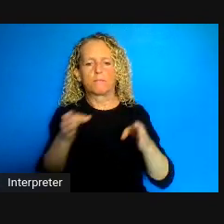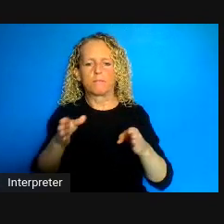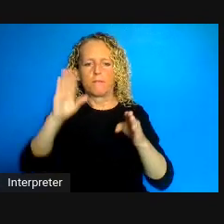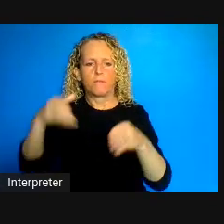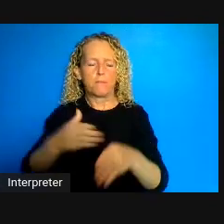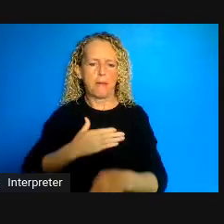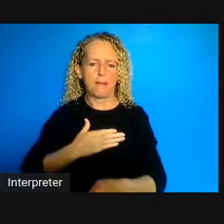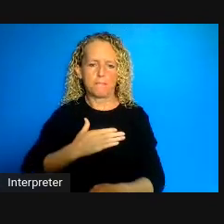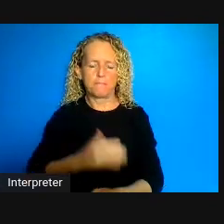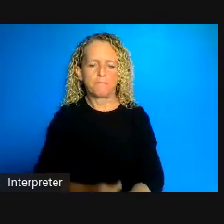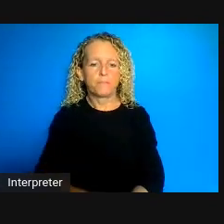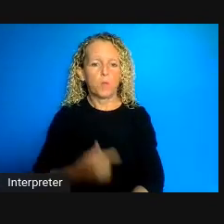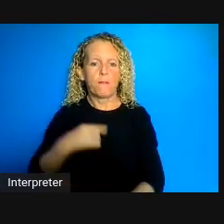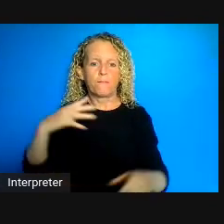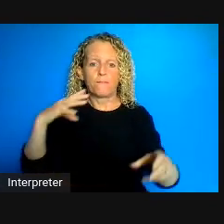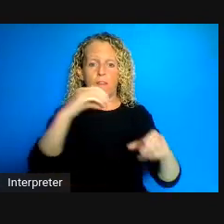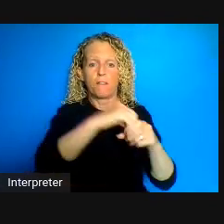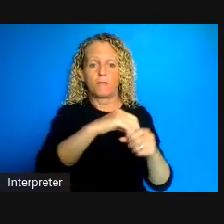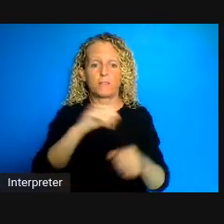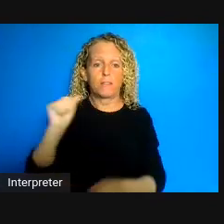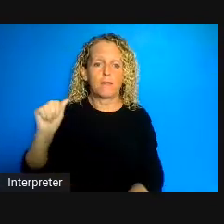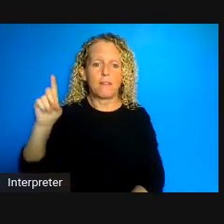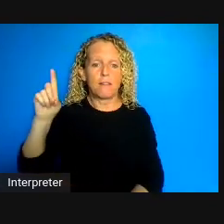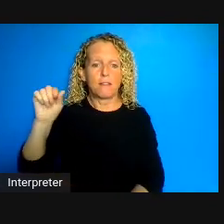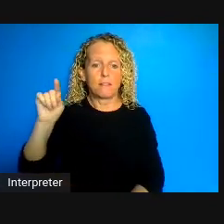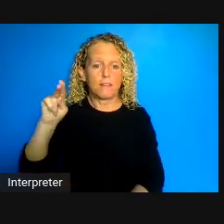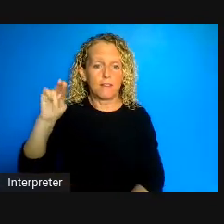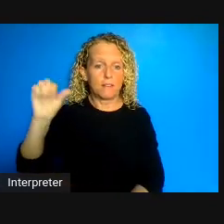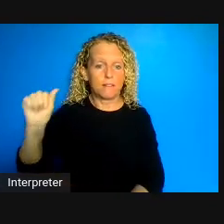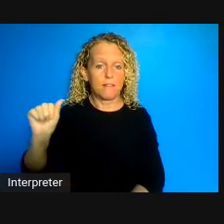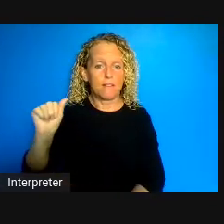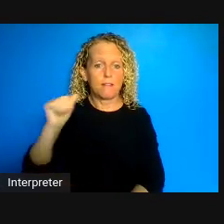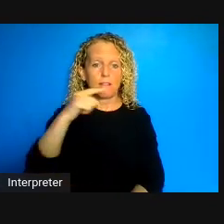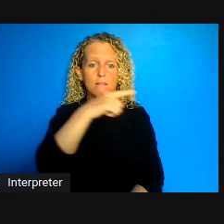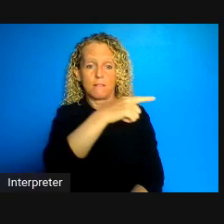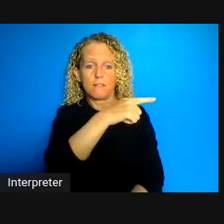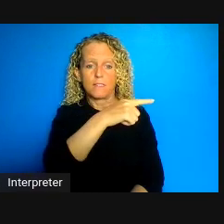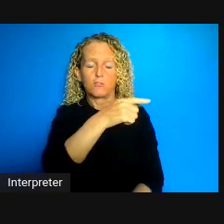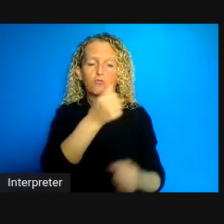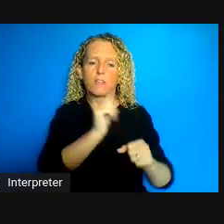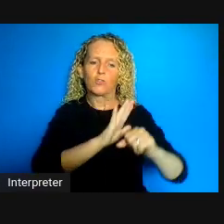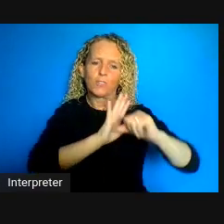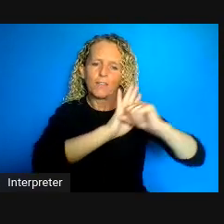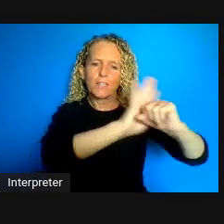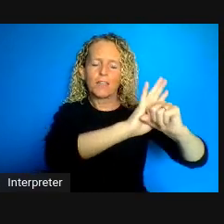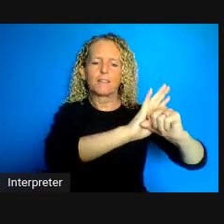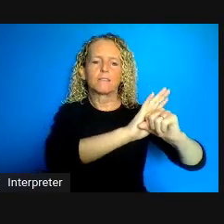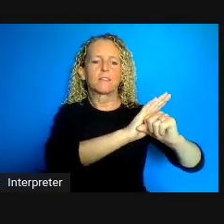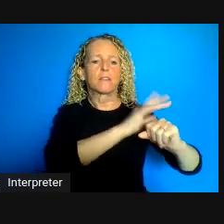said in the provincial jail release advocacy here in Nova Scotia which